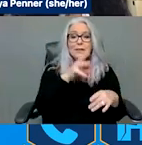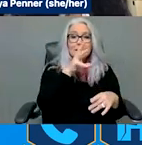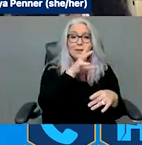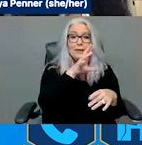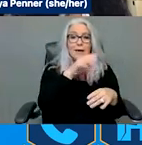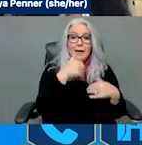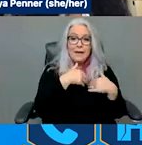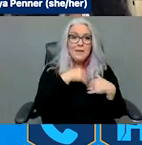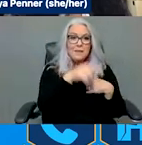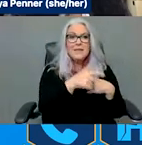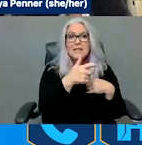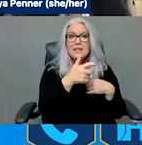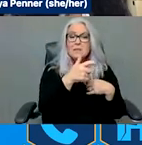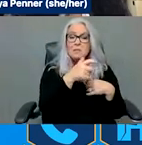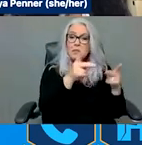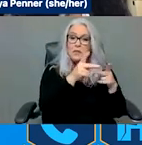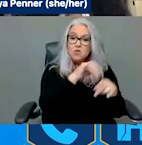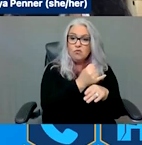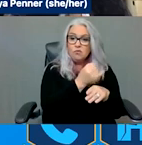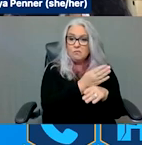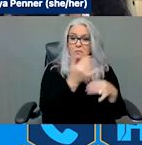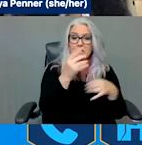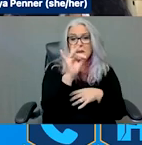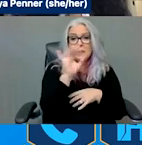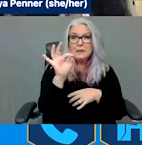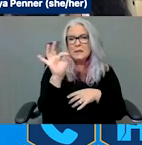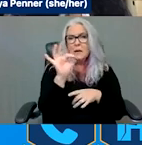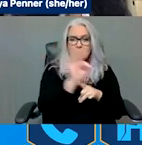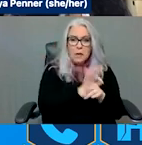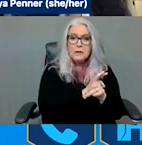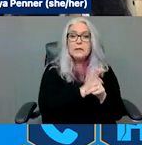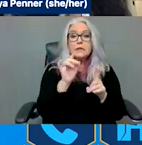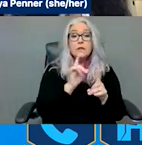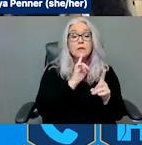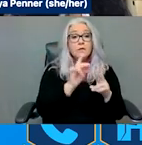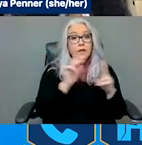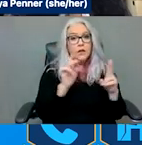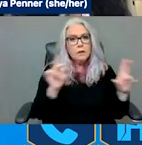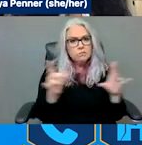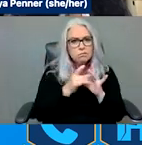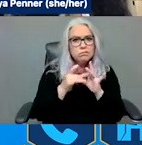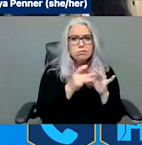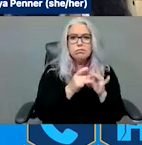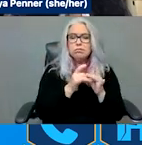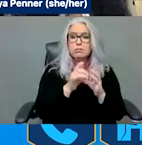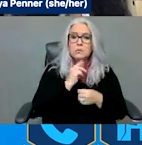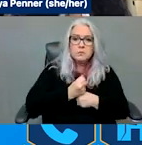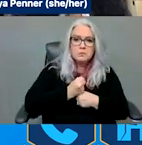months. Very collaborative,